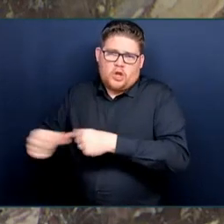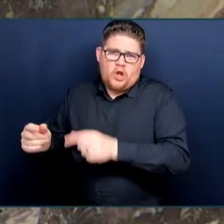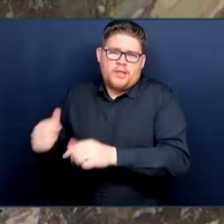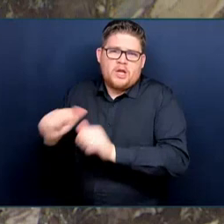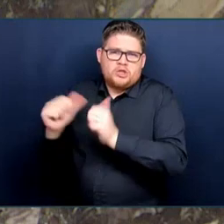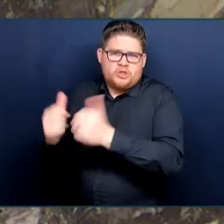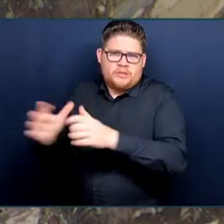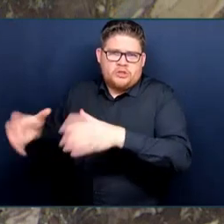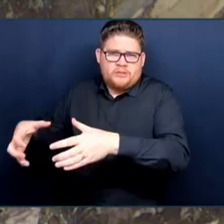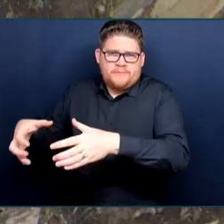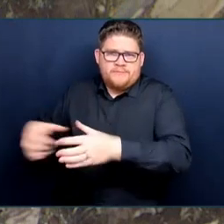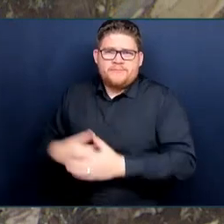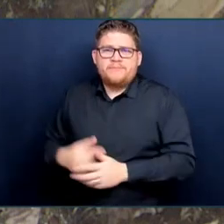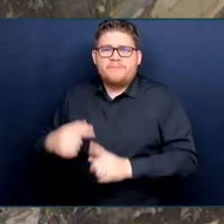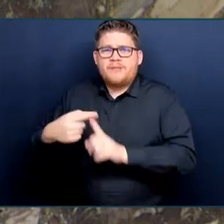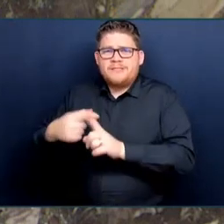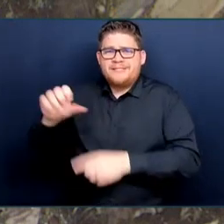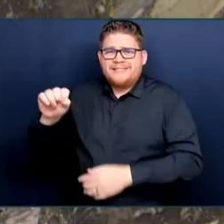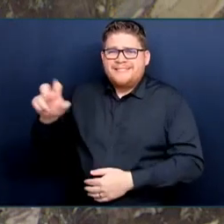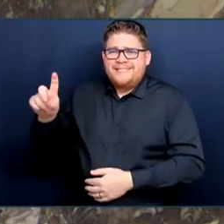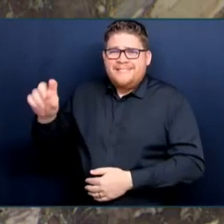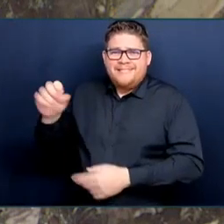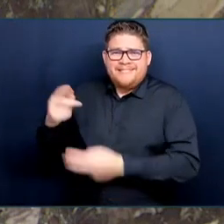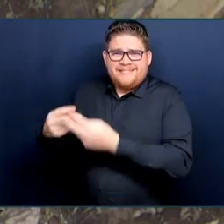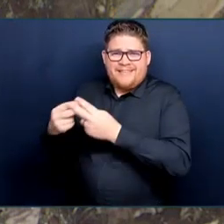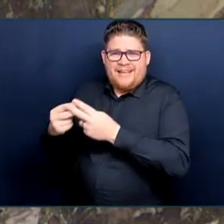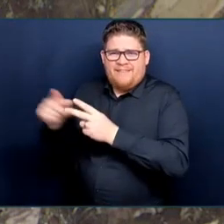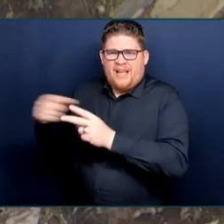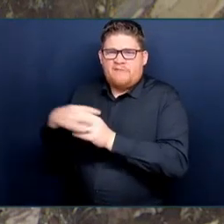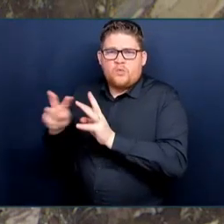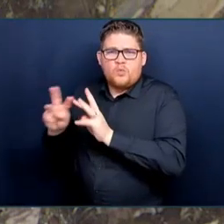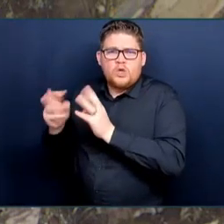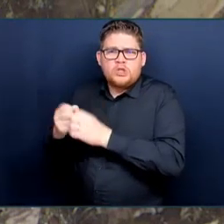This year, I picked up an umbrella, a fundraiser for the Horticulturalists.